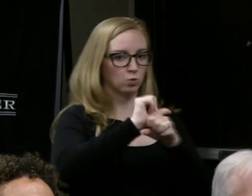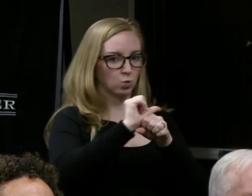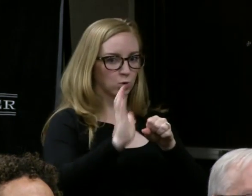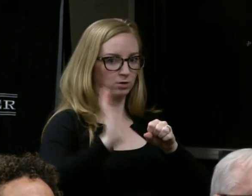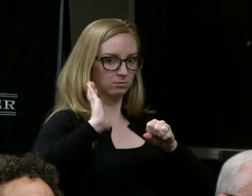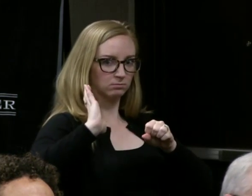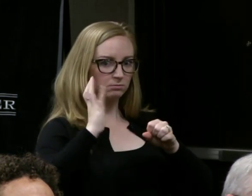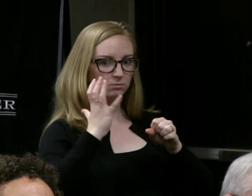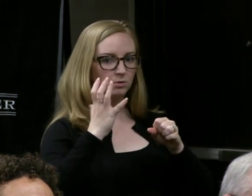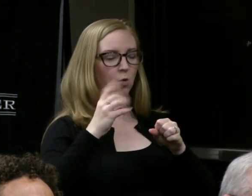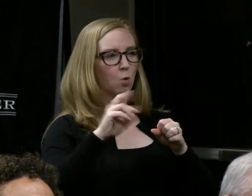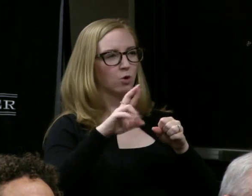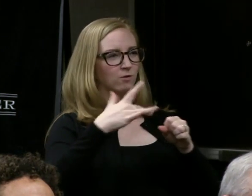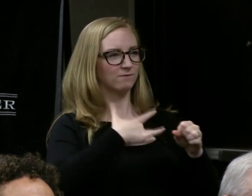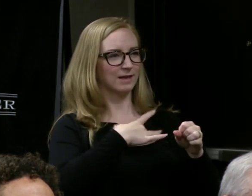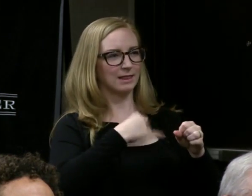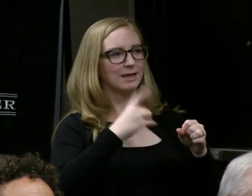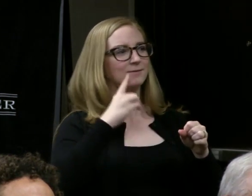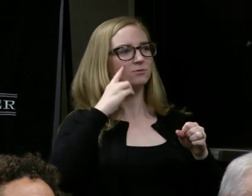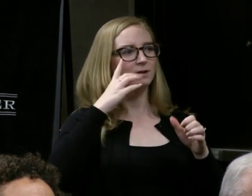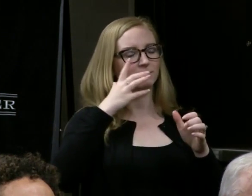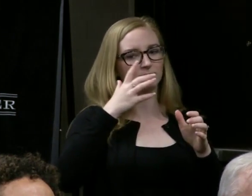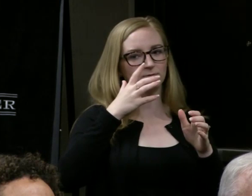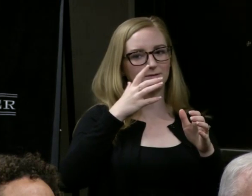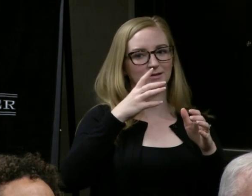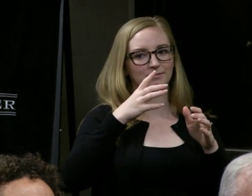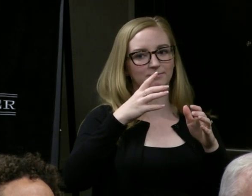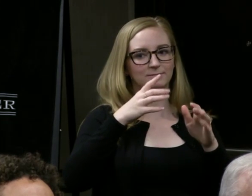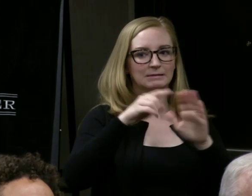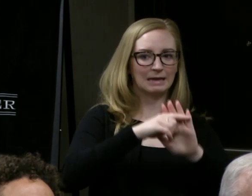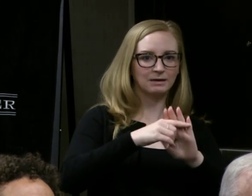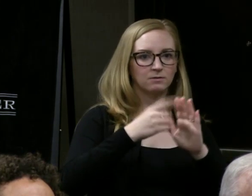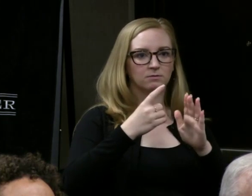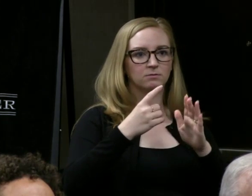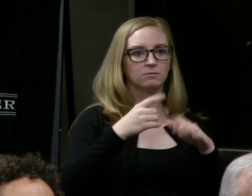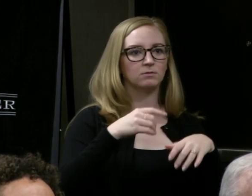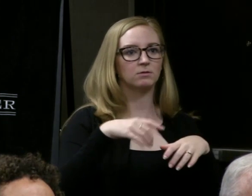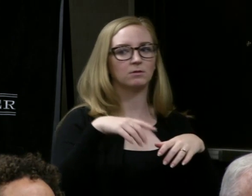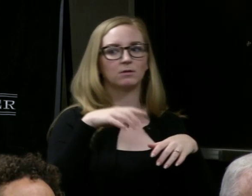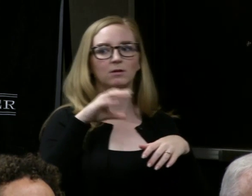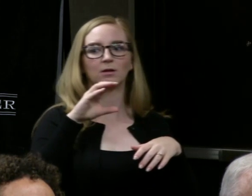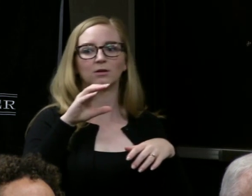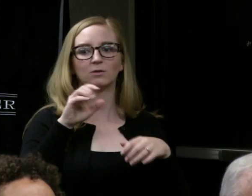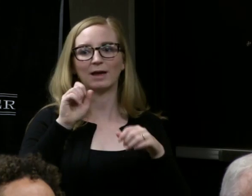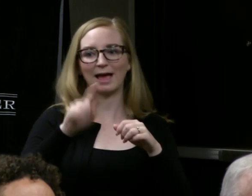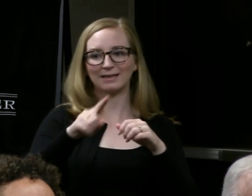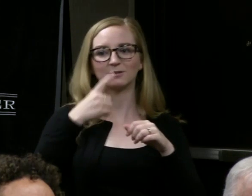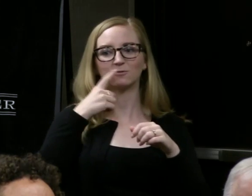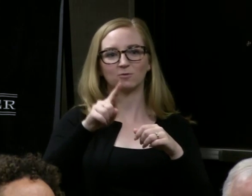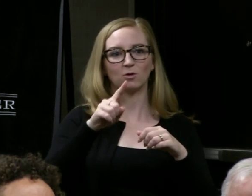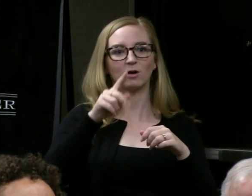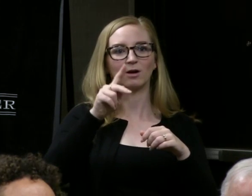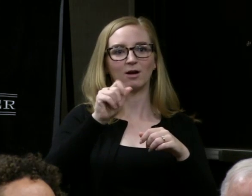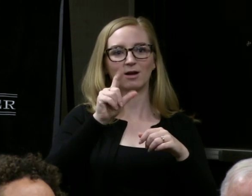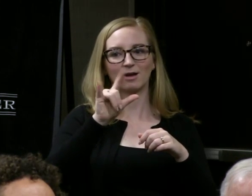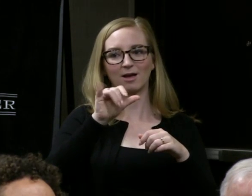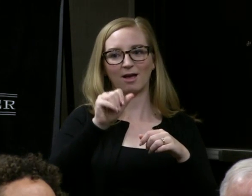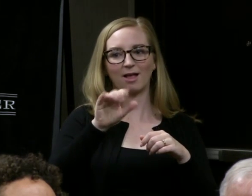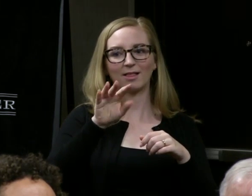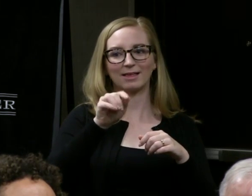do you feel that hinders you? (Desdemona) So the question was for Calla, our deaf stage manager, whether or not she's able to garner respect